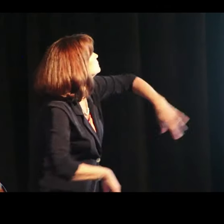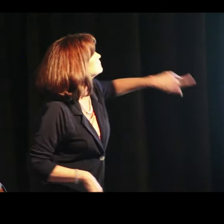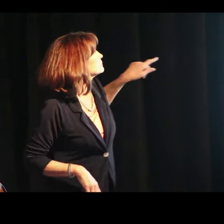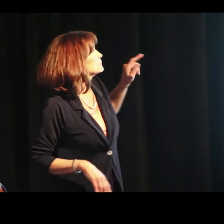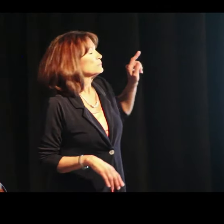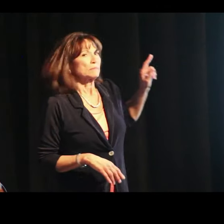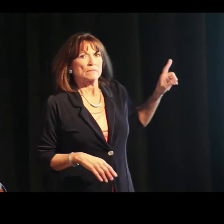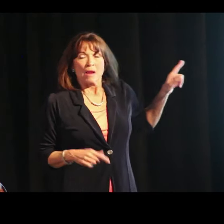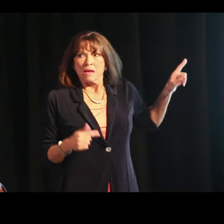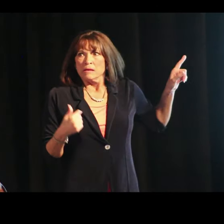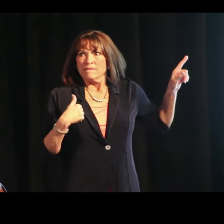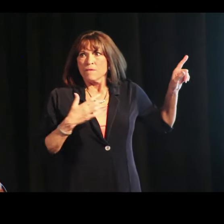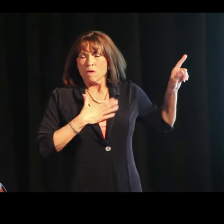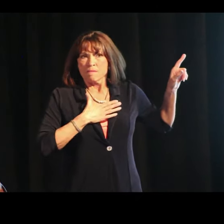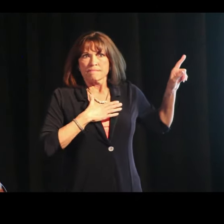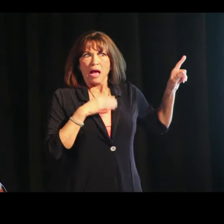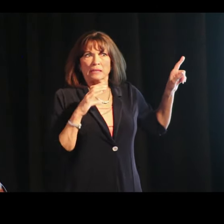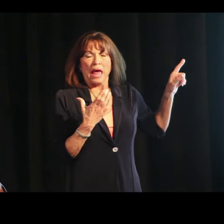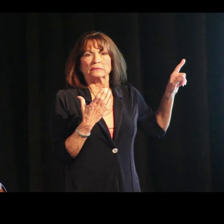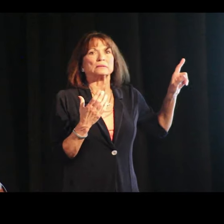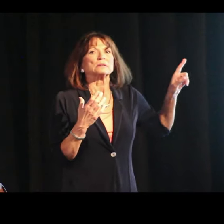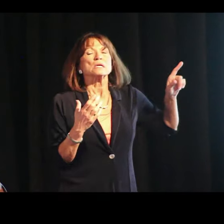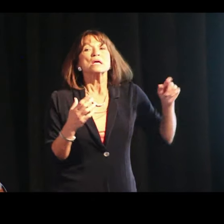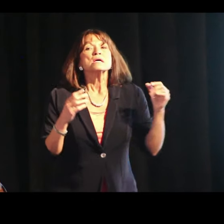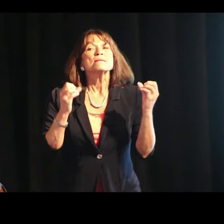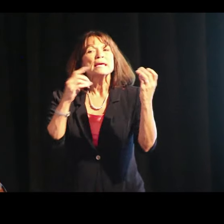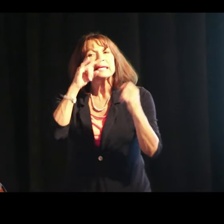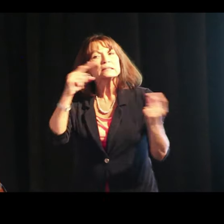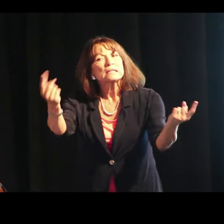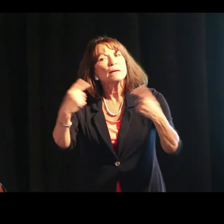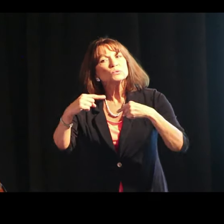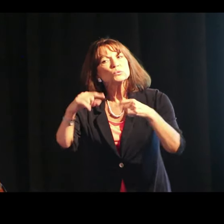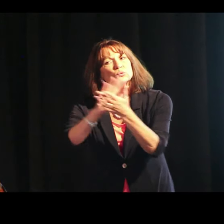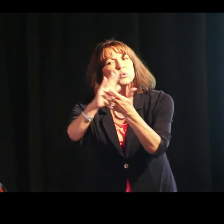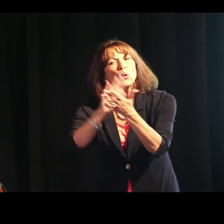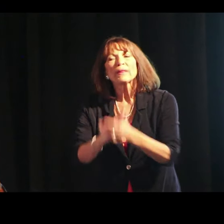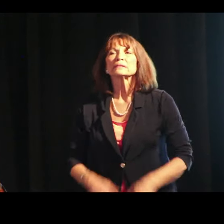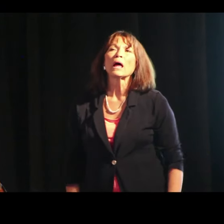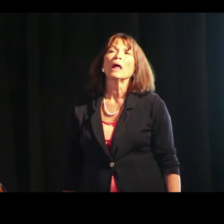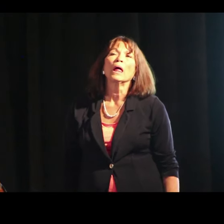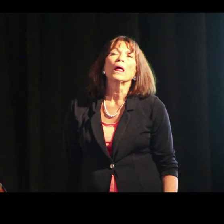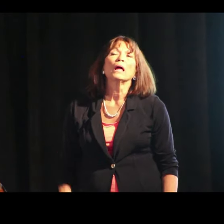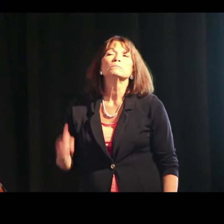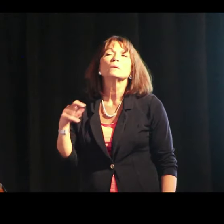that you can teach them using a tool like that. Our kids come to school kind of like this.